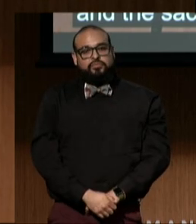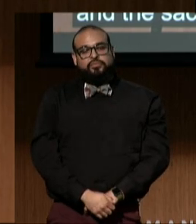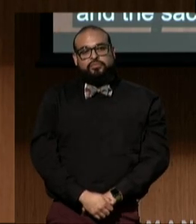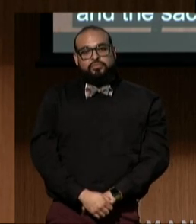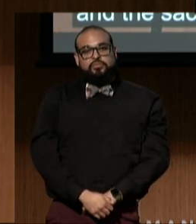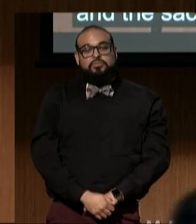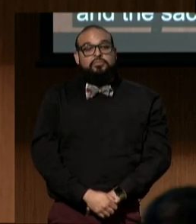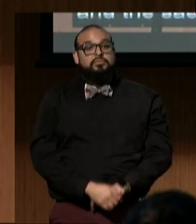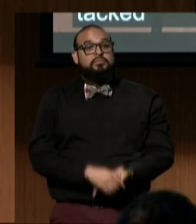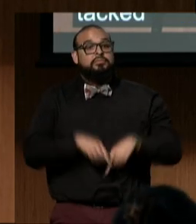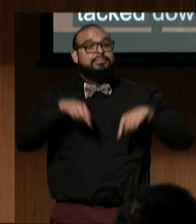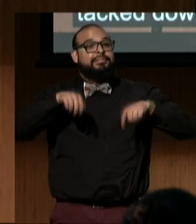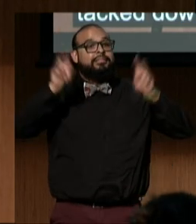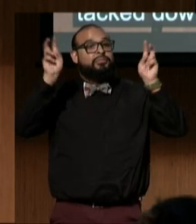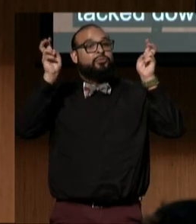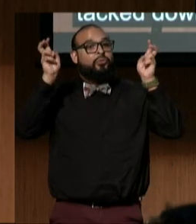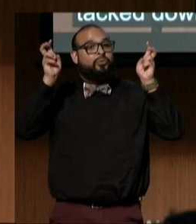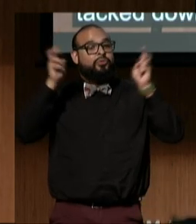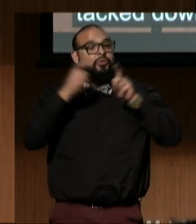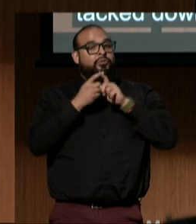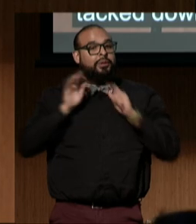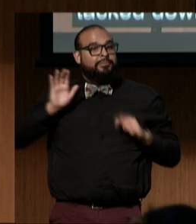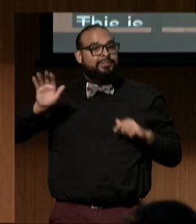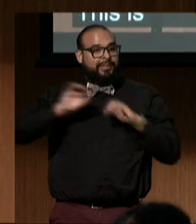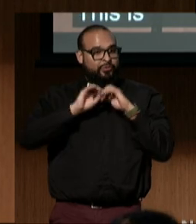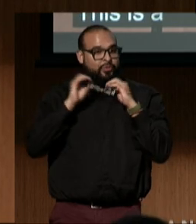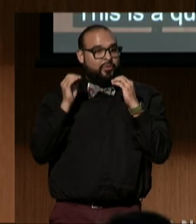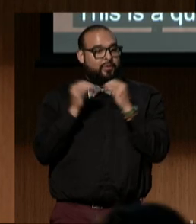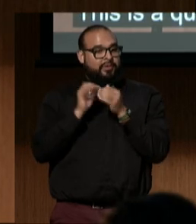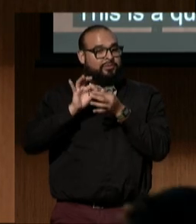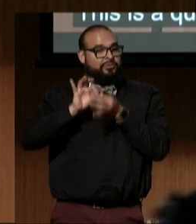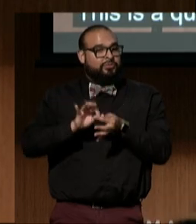This is a quote from their organization about their vision.